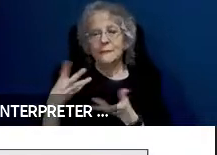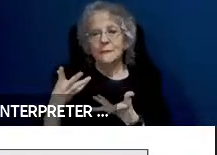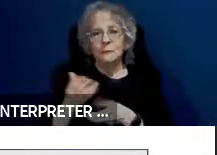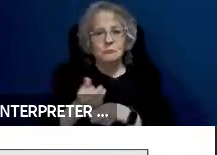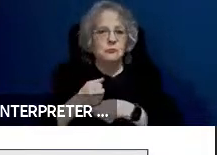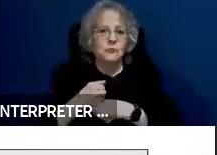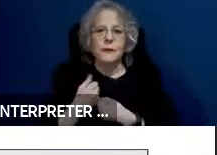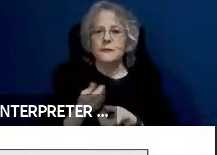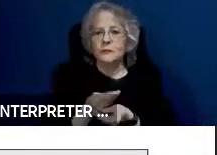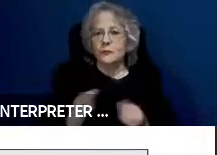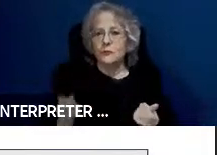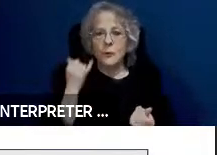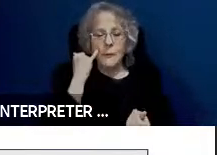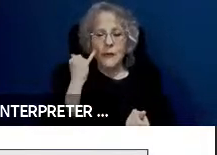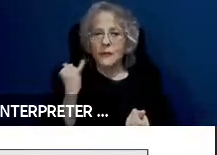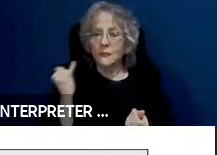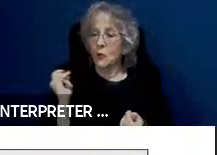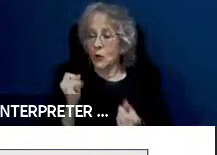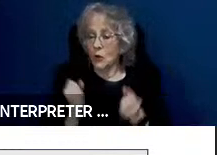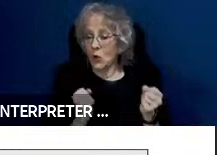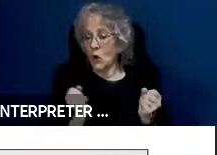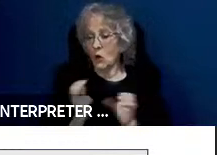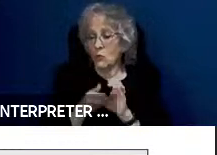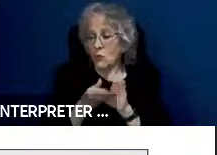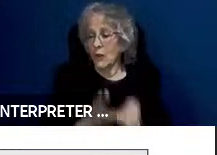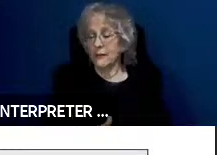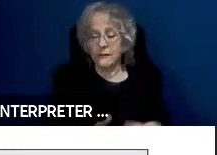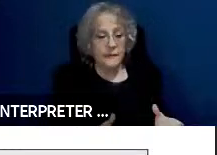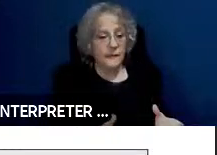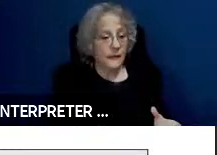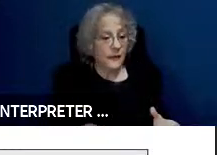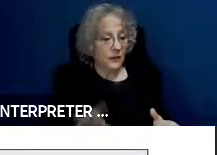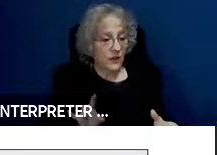if your car rider discovers that the solution is not accessible to them,